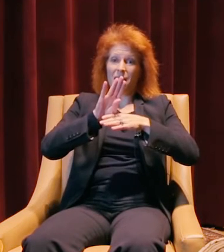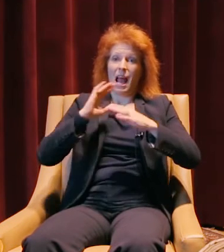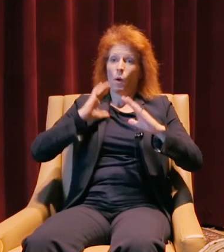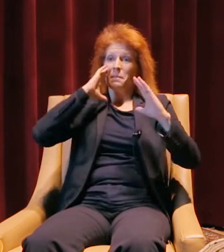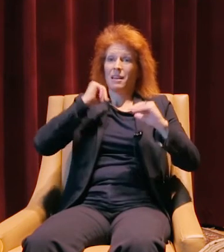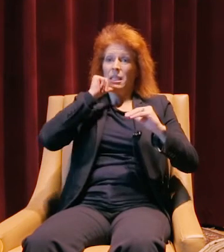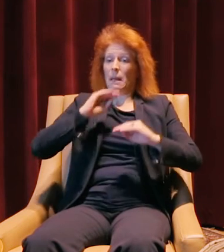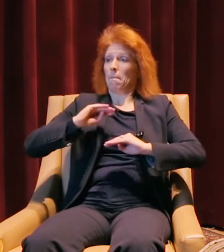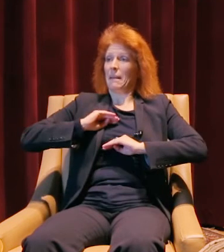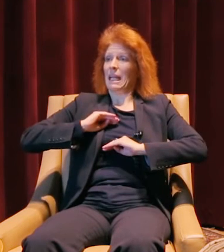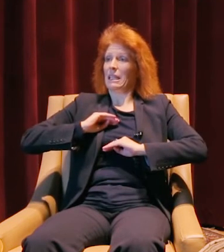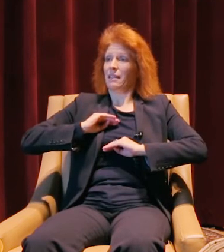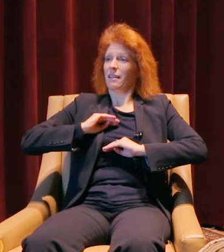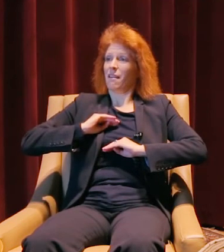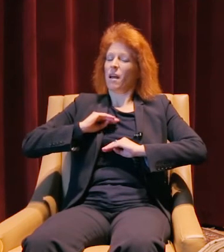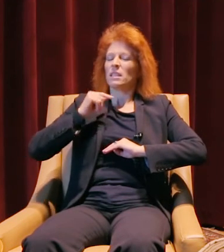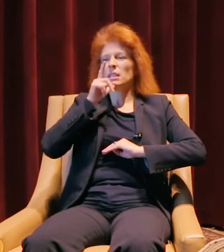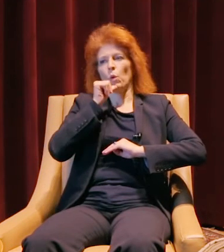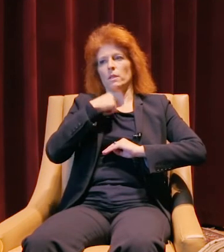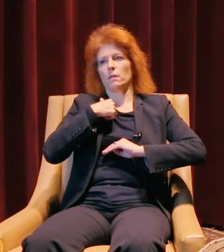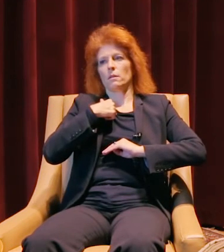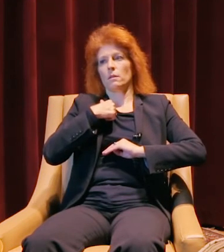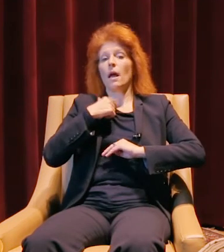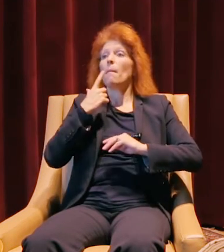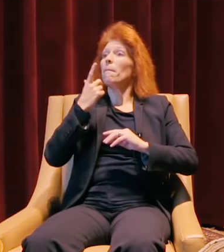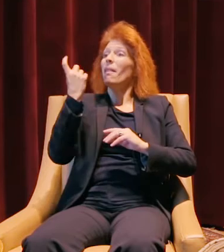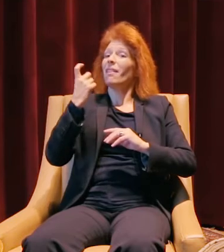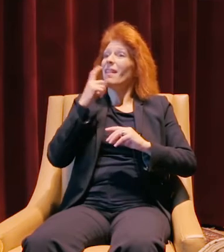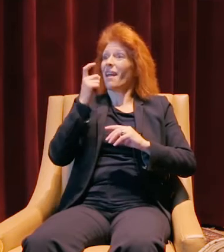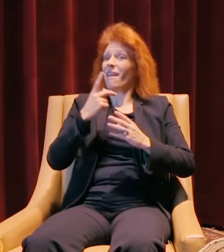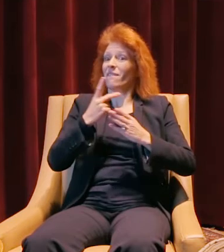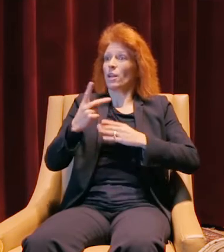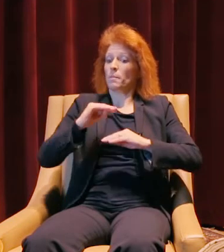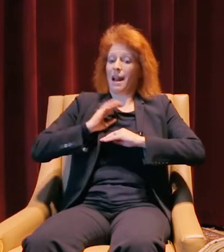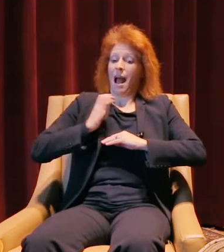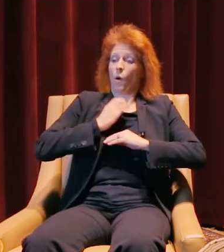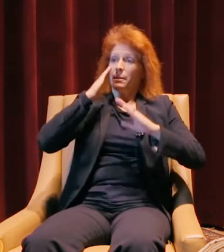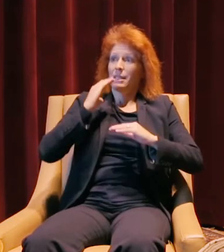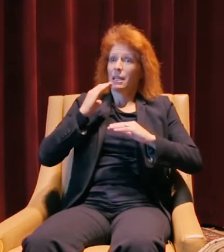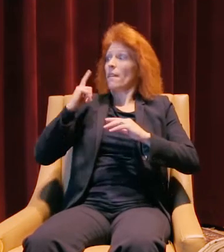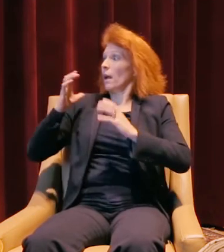that they set for us. Which in turn caused challenges for us to meet the expectations that our customers